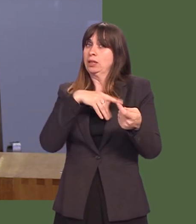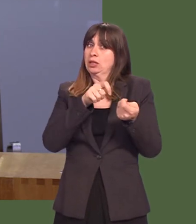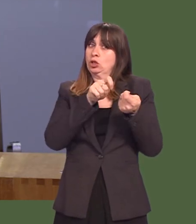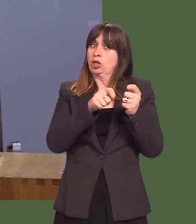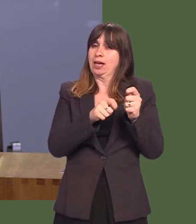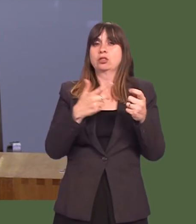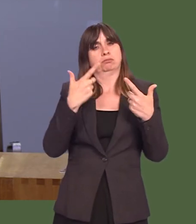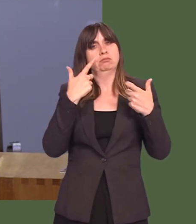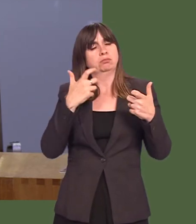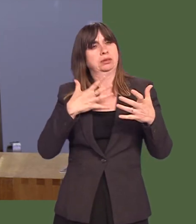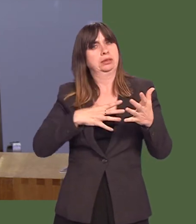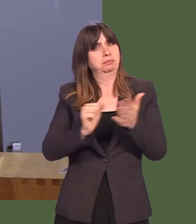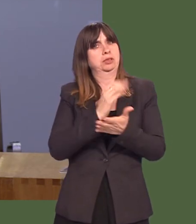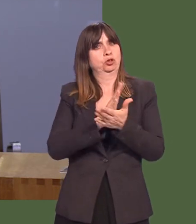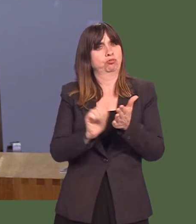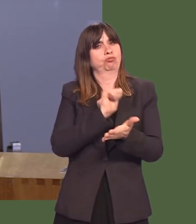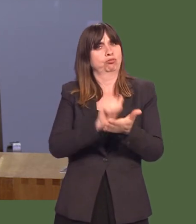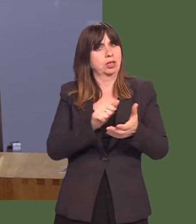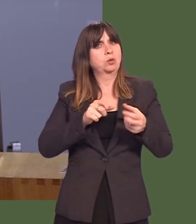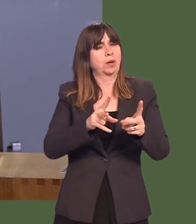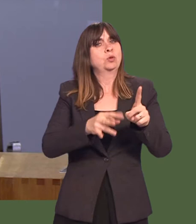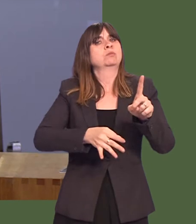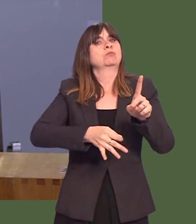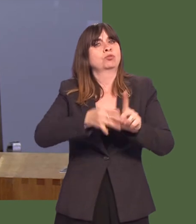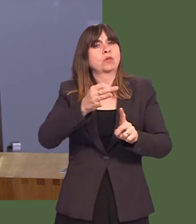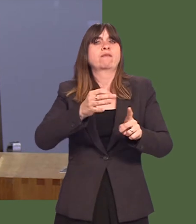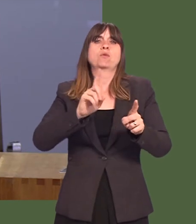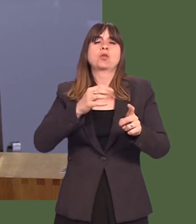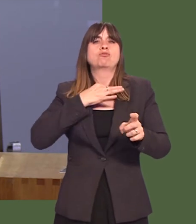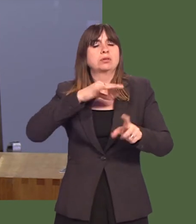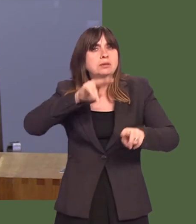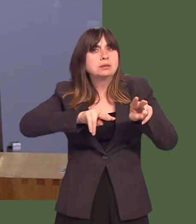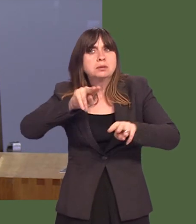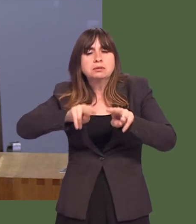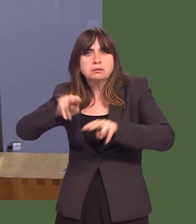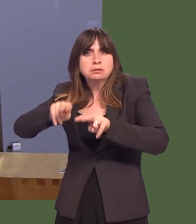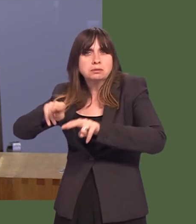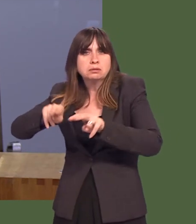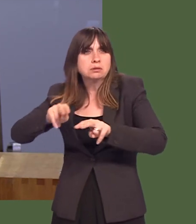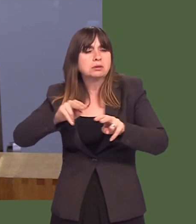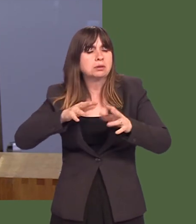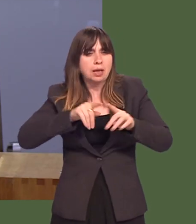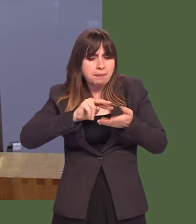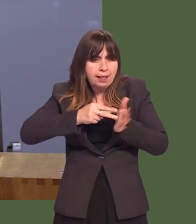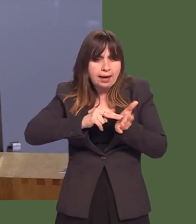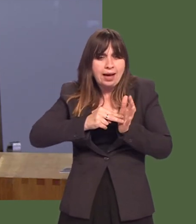might need to be made, going forward, to improve the risk-assessment processes regarding school